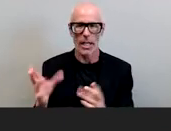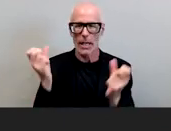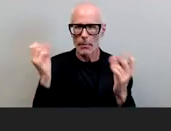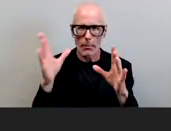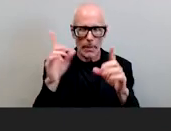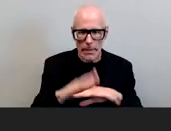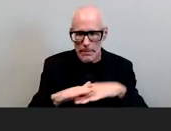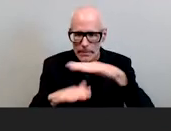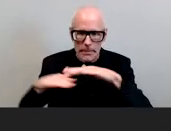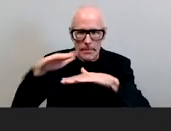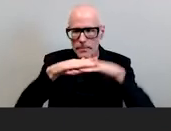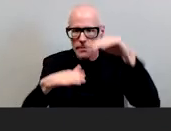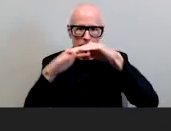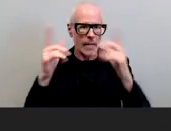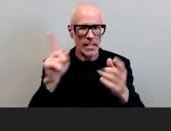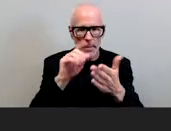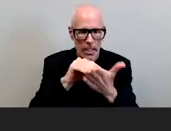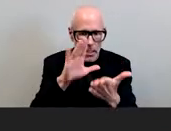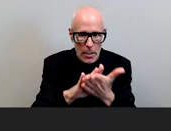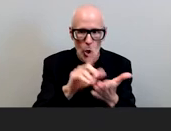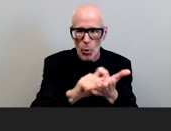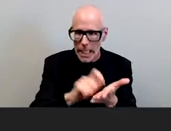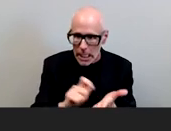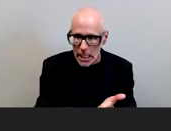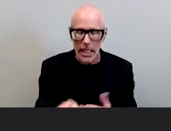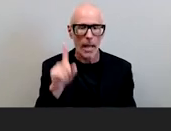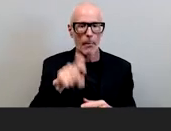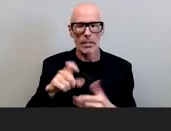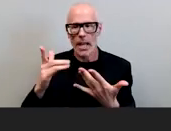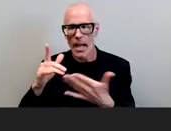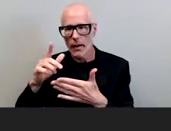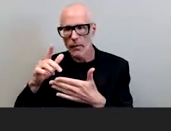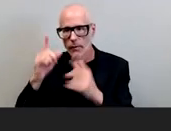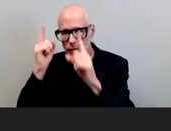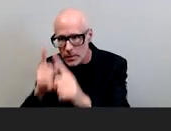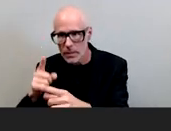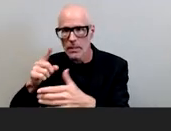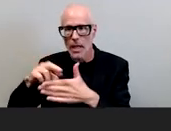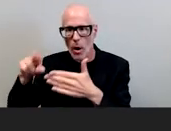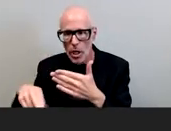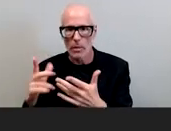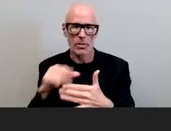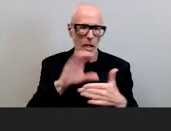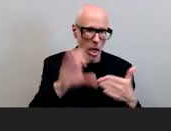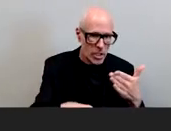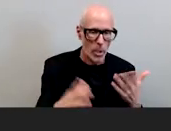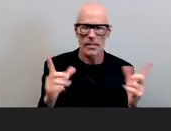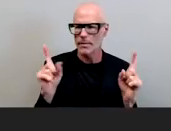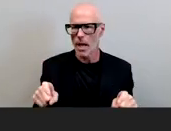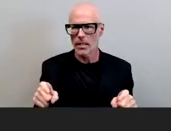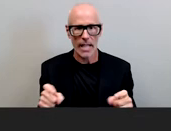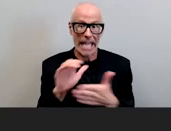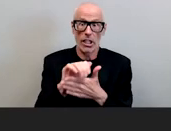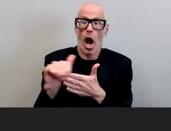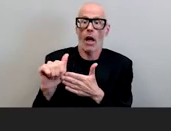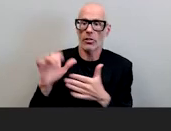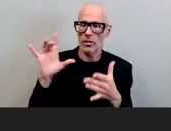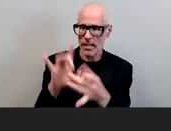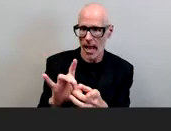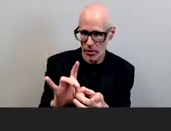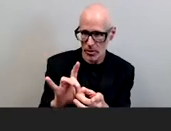has to be written it has to have outcomes and uh consequences and dollars attached to it otherwise